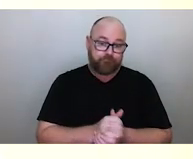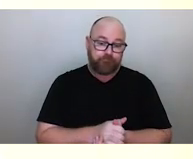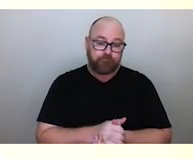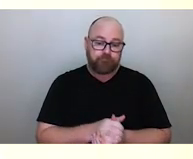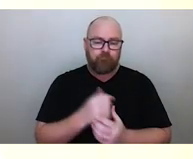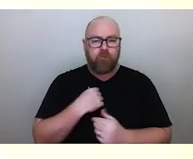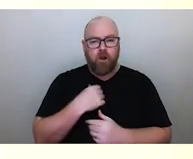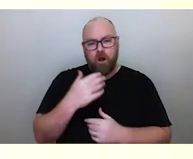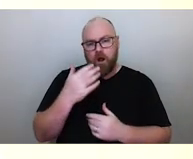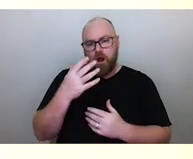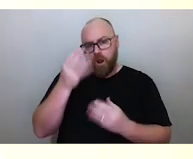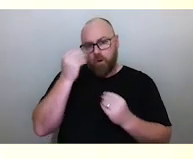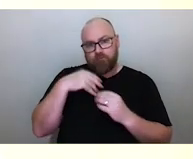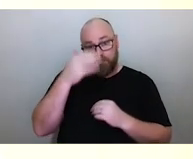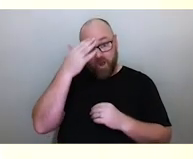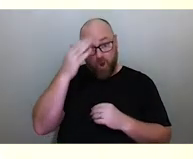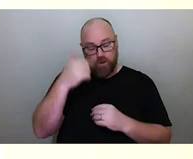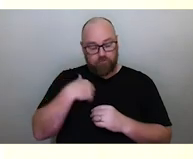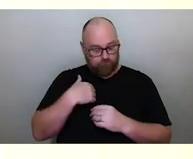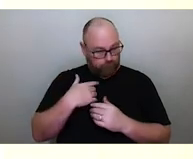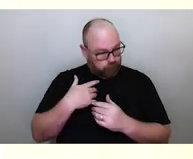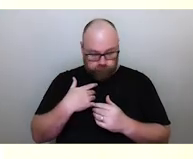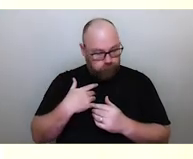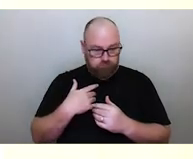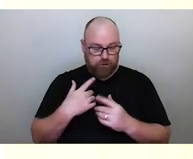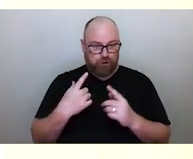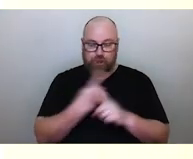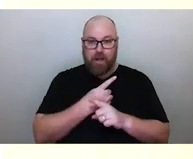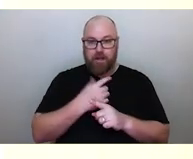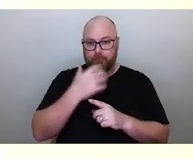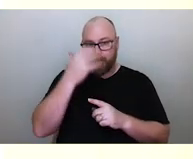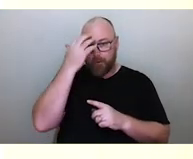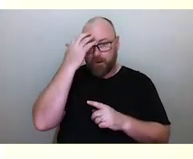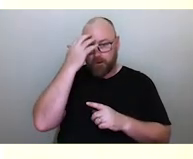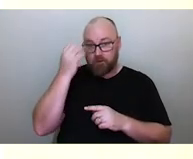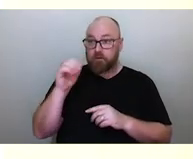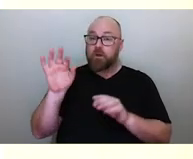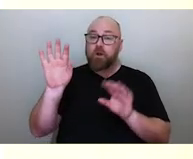was something that completely changed my perception. The twinkling of stars or stellar